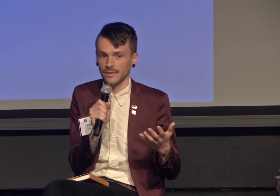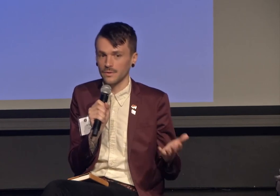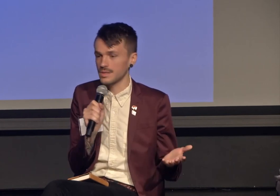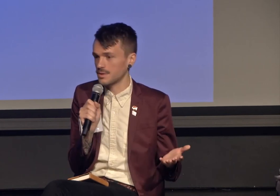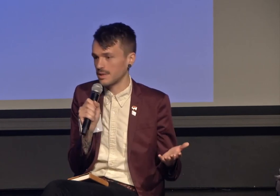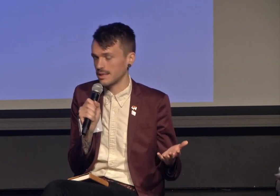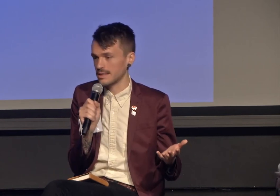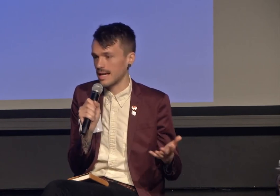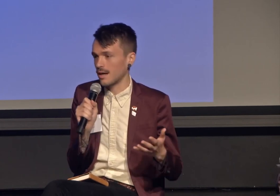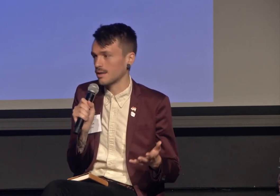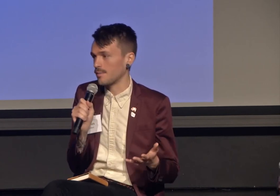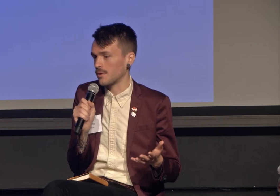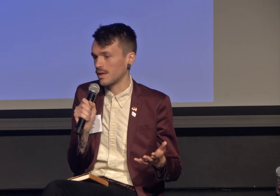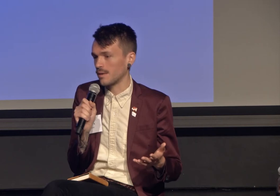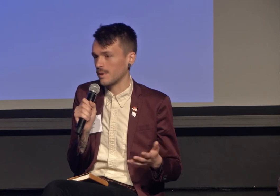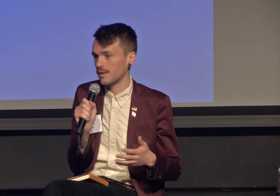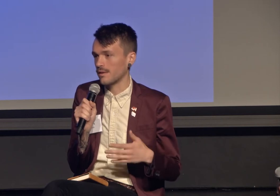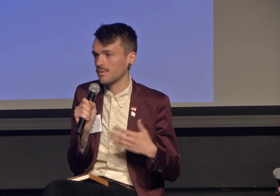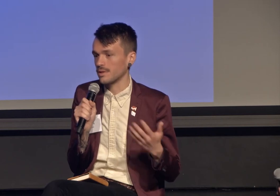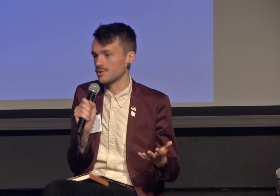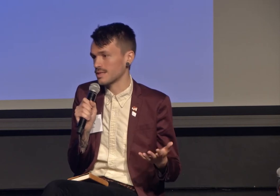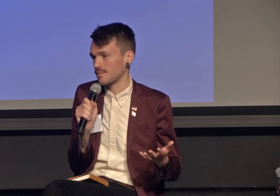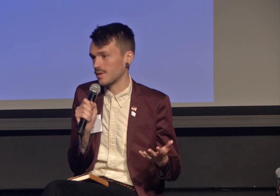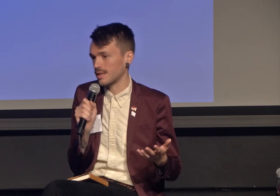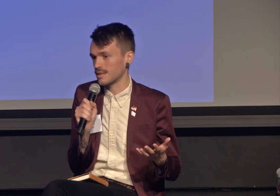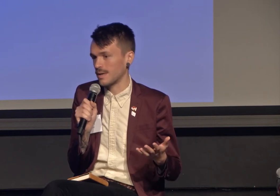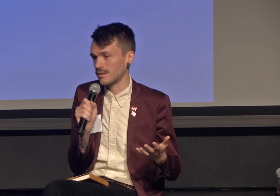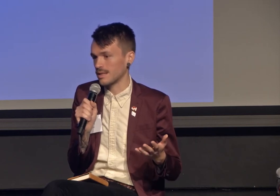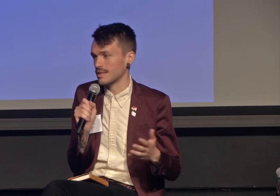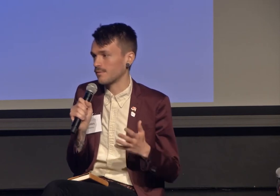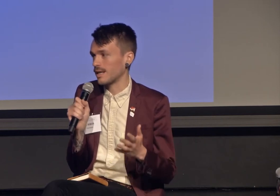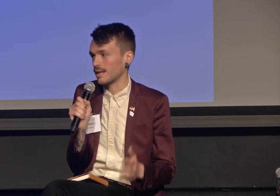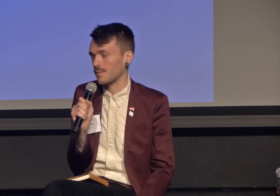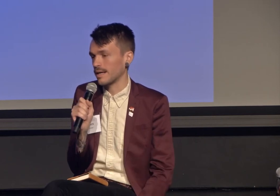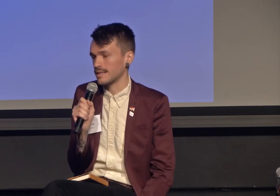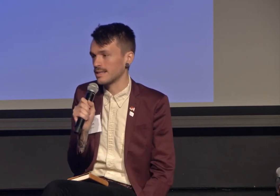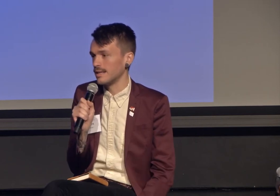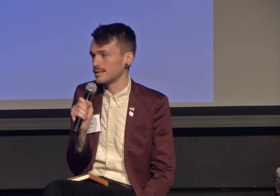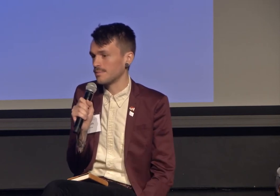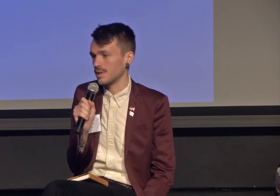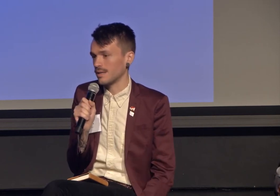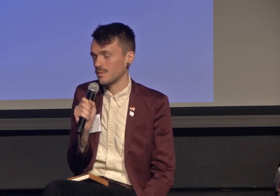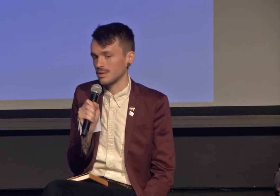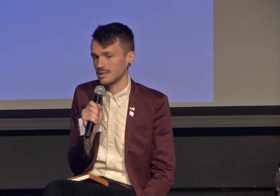and our community with religious communities around us and finding ways to be in the world together